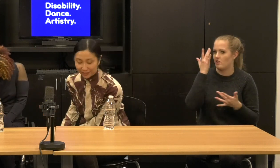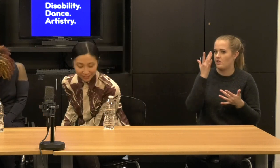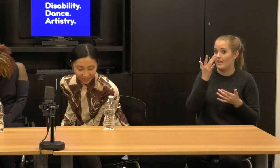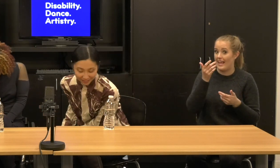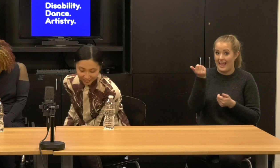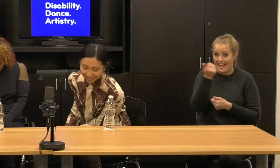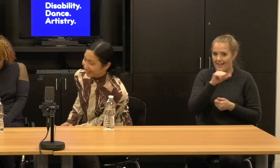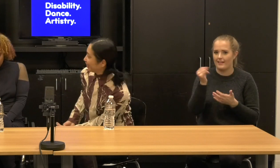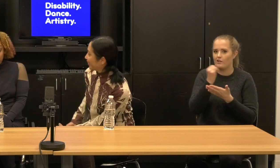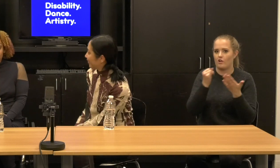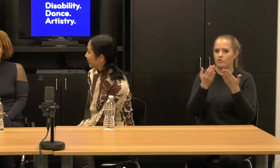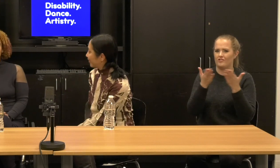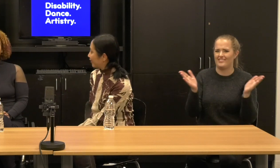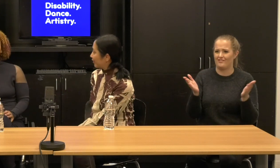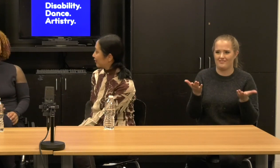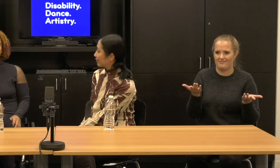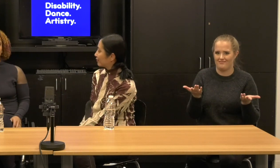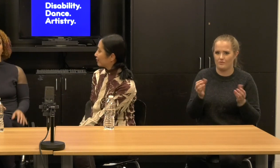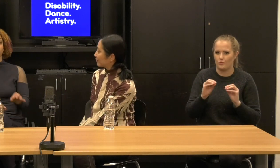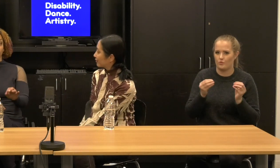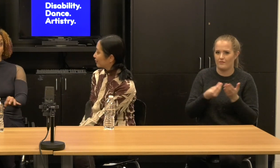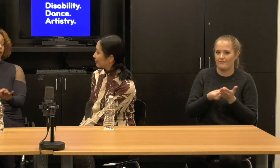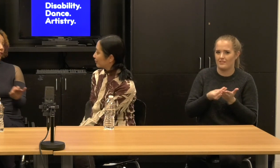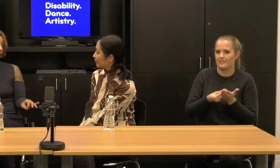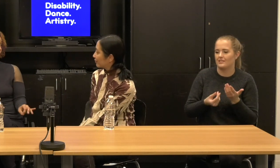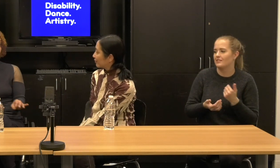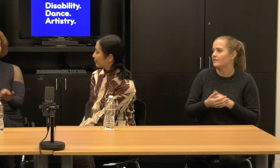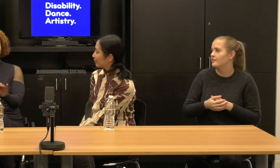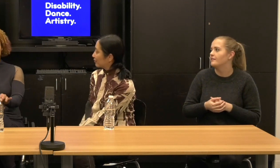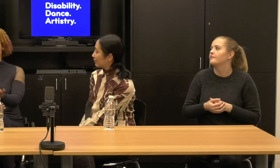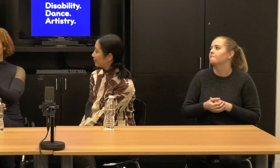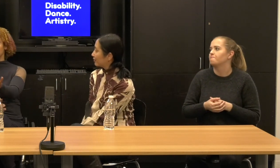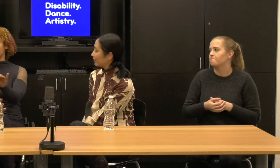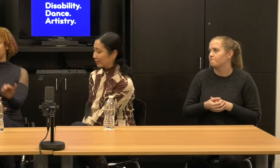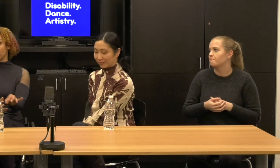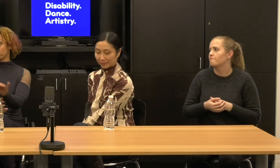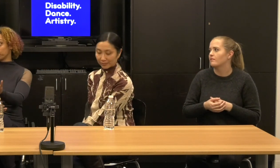Alice: So then the question is, okay, funding, when we know we're not going to get national